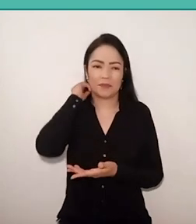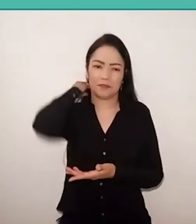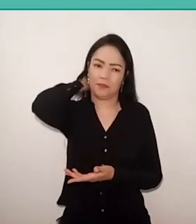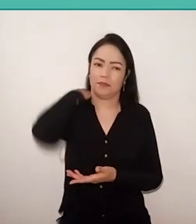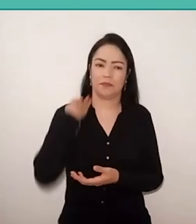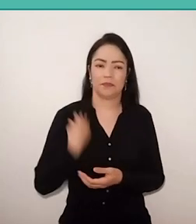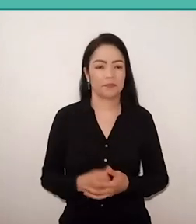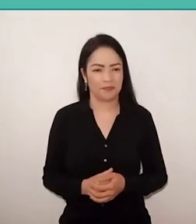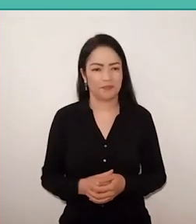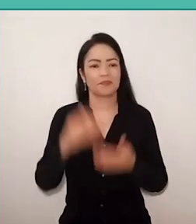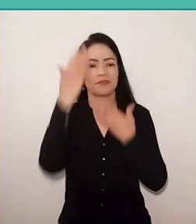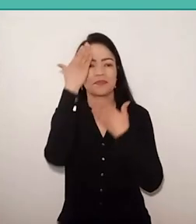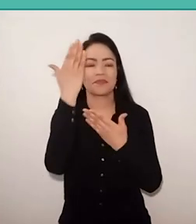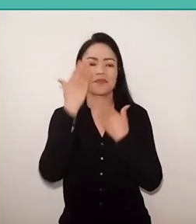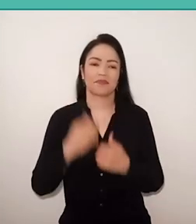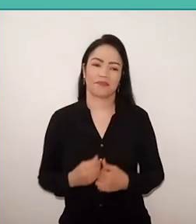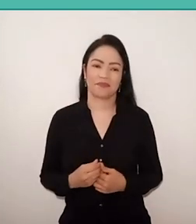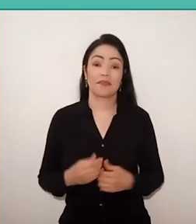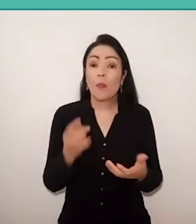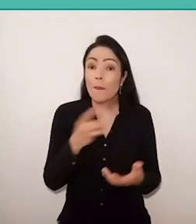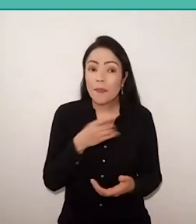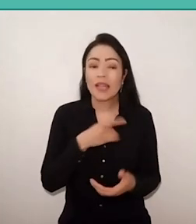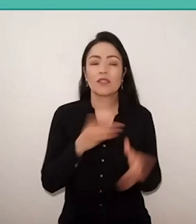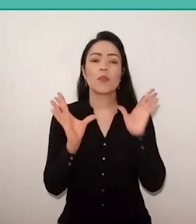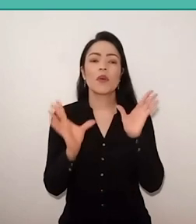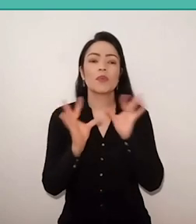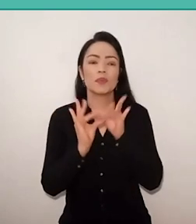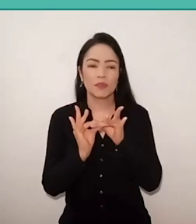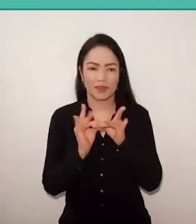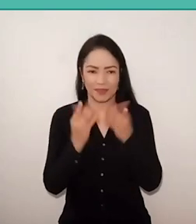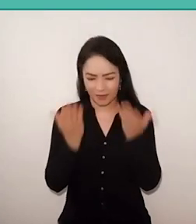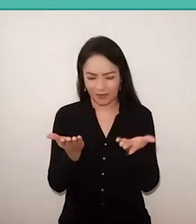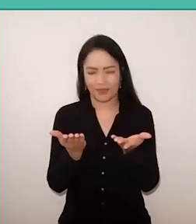Thank you very much, and a scared very connected to what Sergio brought,